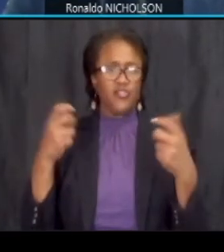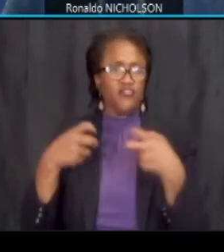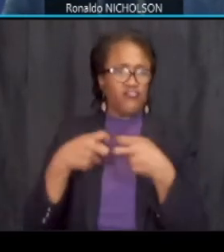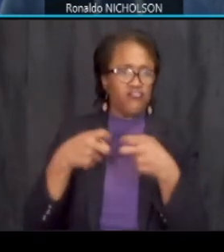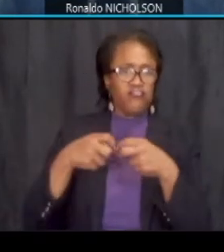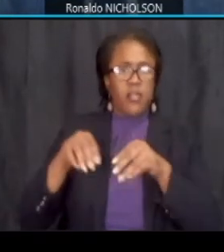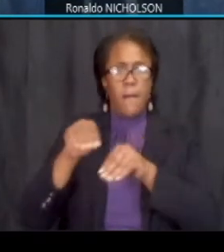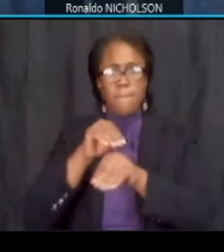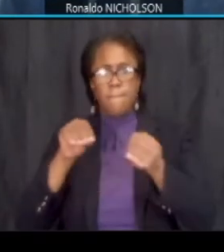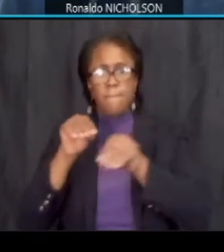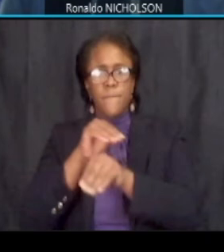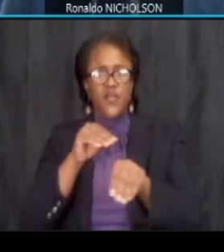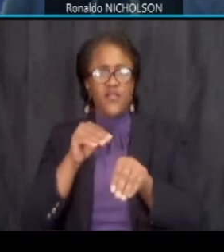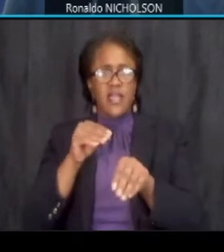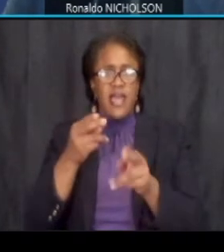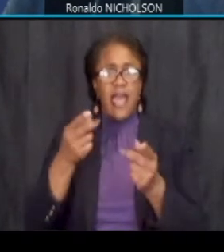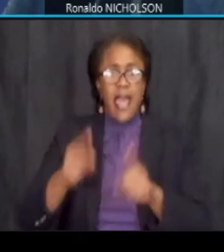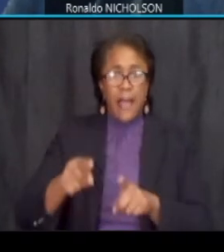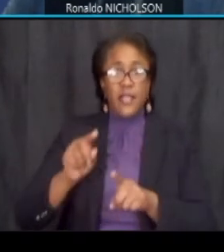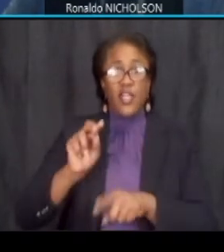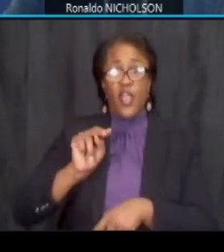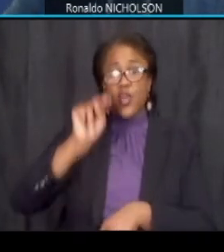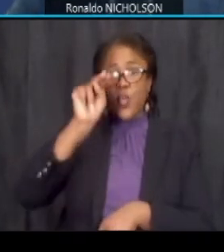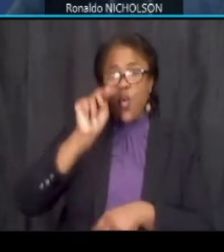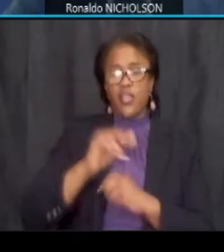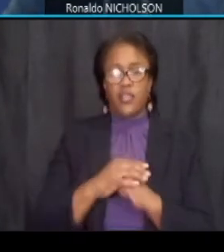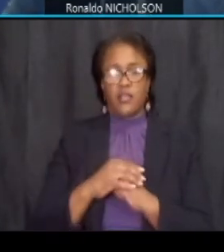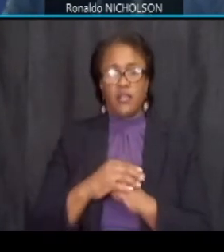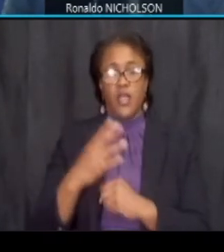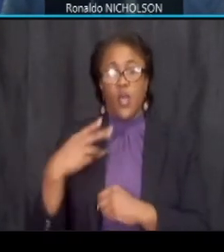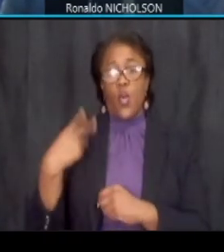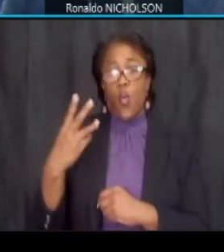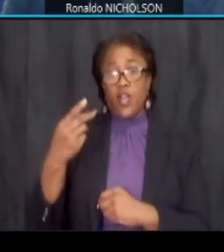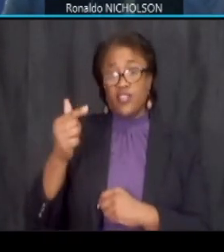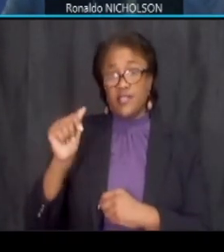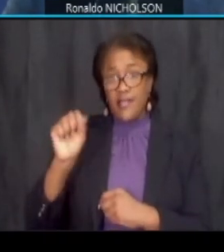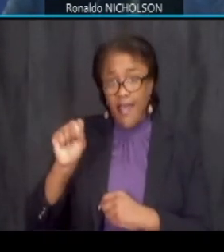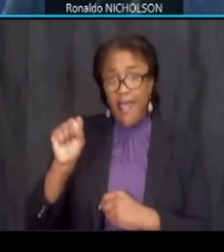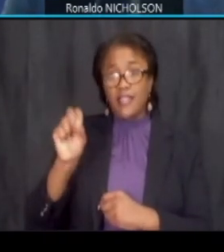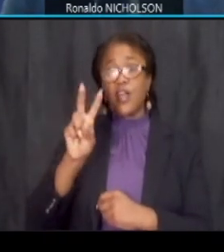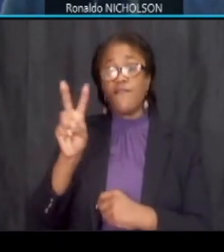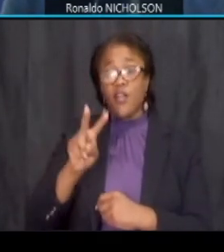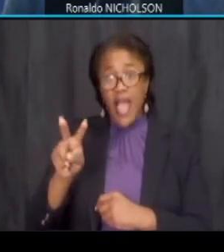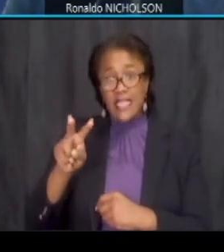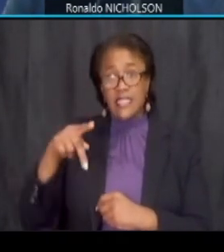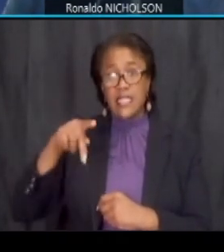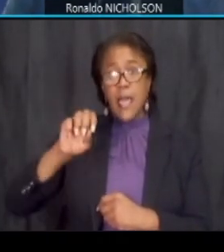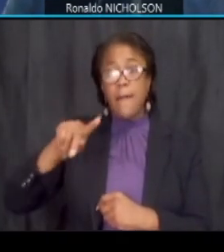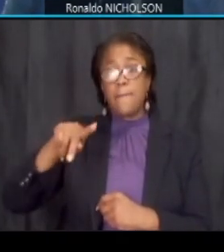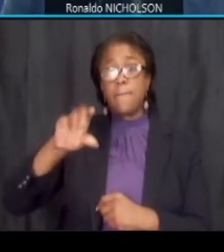happening to the north side with washington gas verizon and pepco as well as in the median